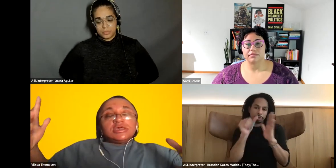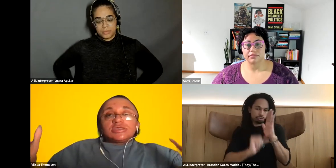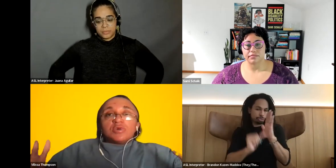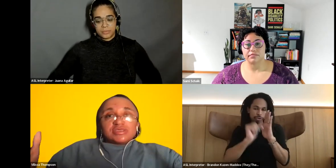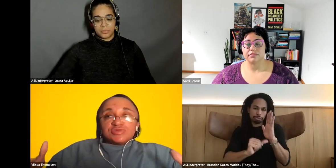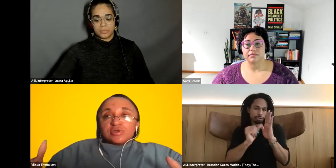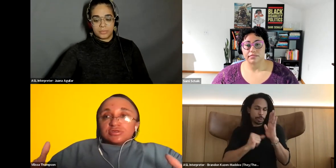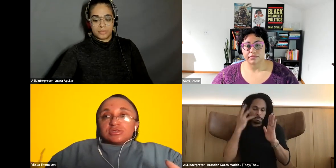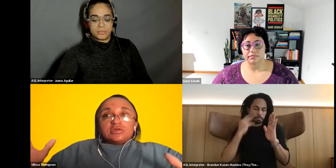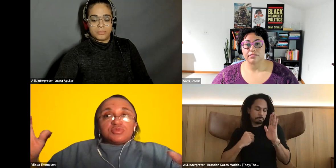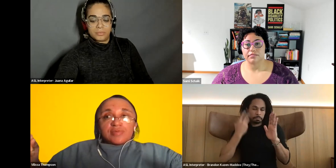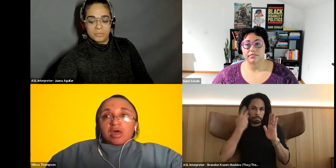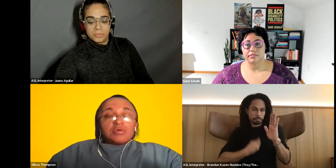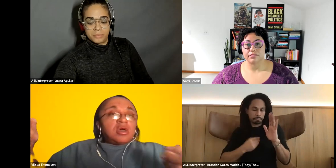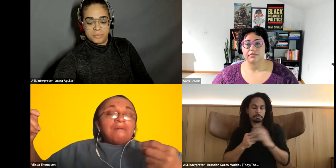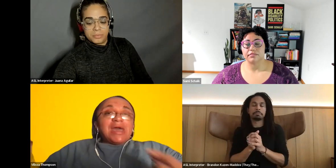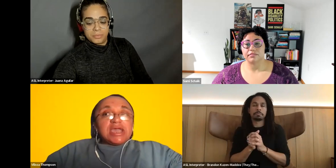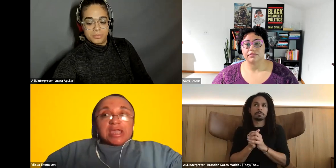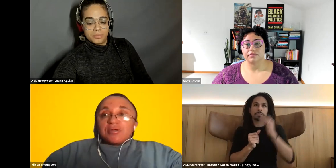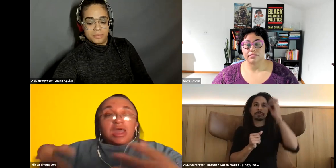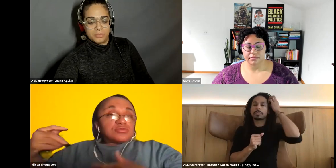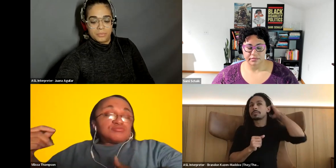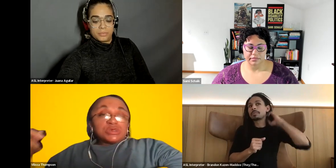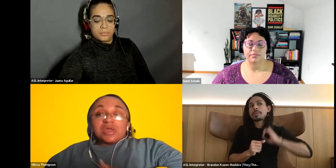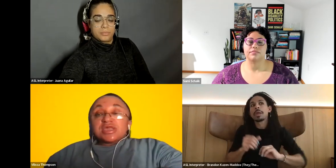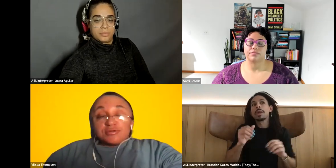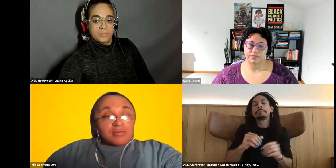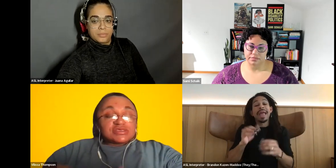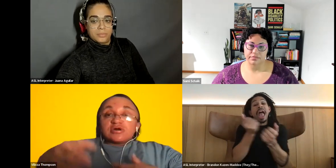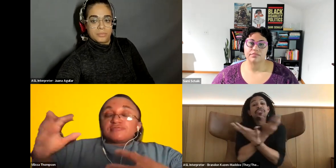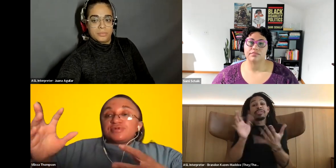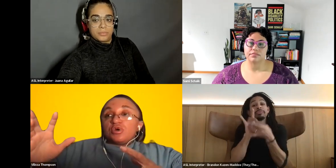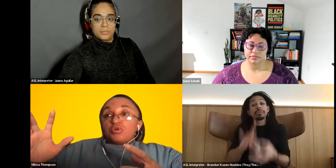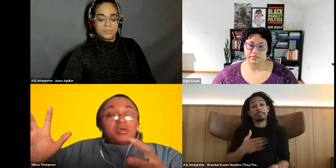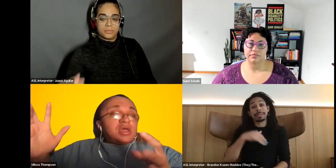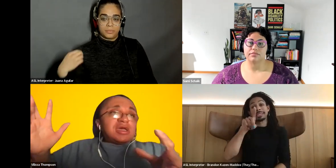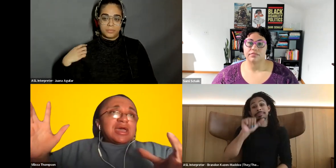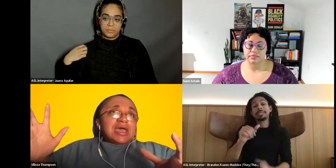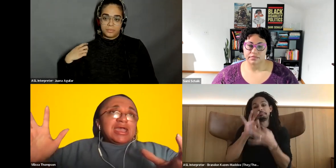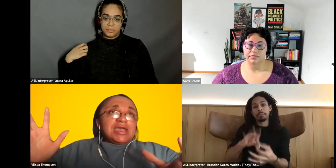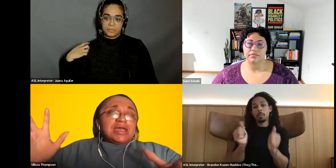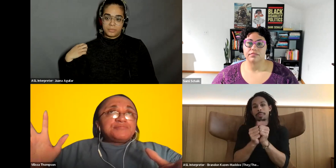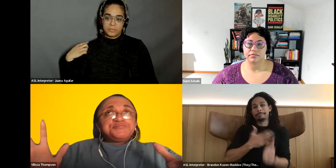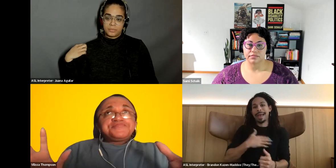Vilissa Thompson: that when my disability was about my care how to make sure. I care for myself, you know. Vilissa Thompson: and